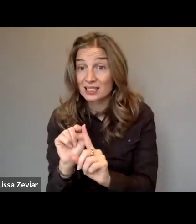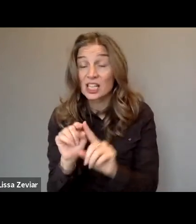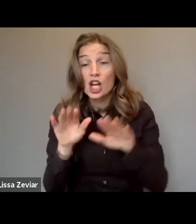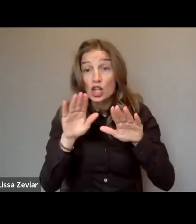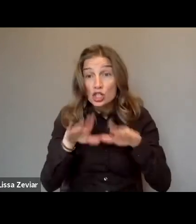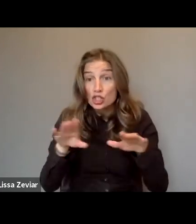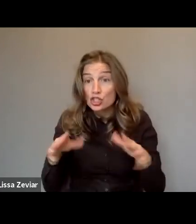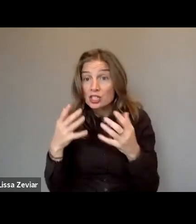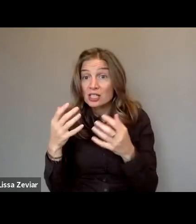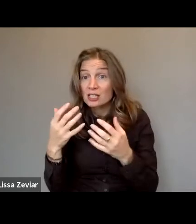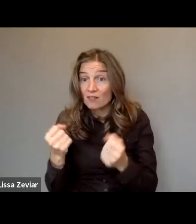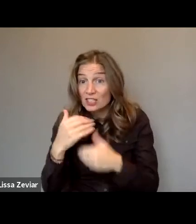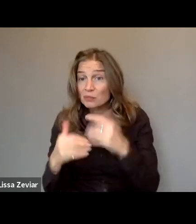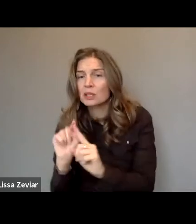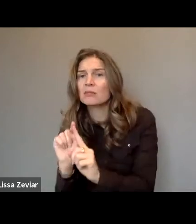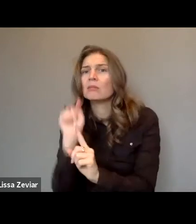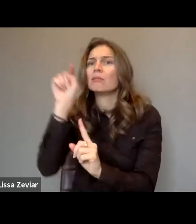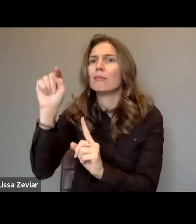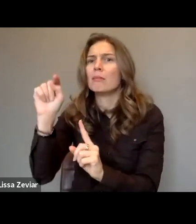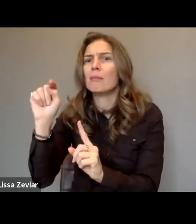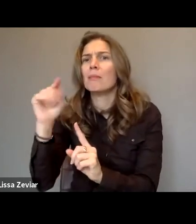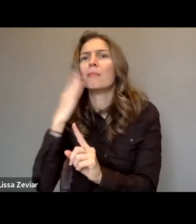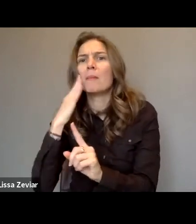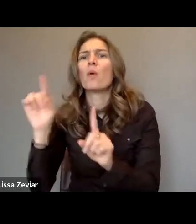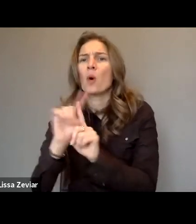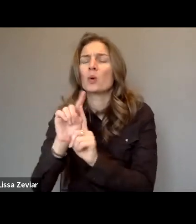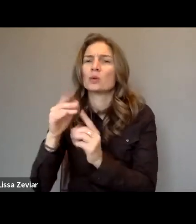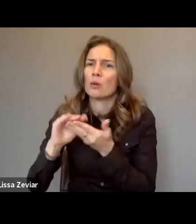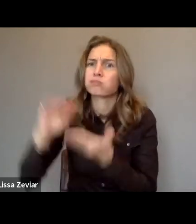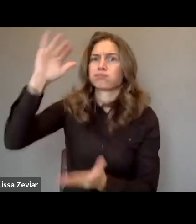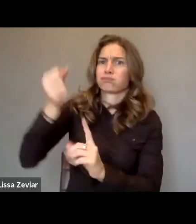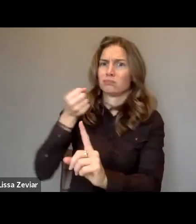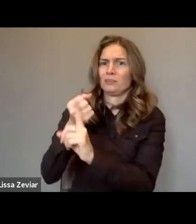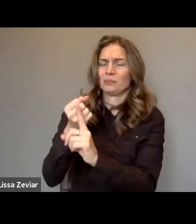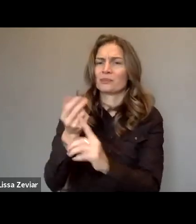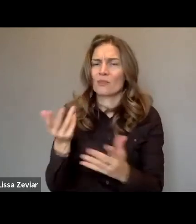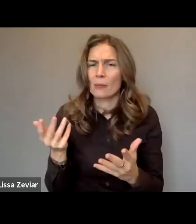The second issue here is to discuss with EU actors and partners,